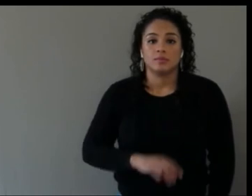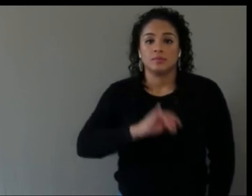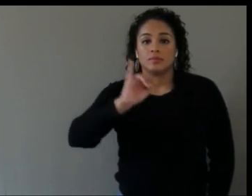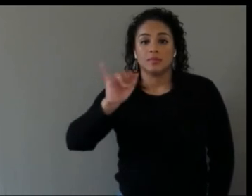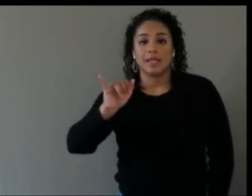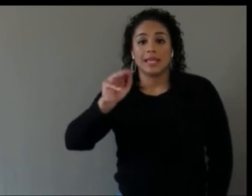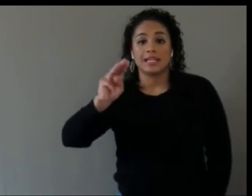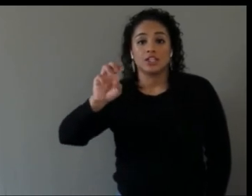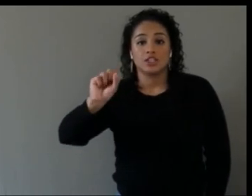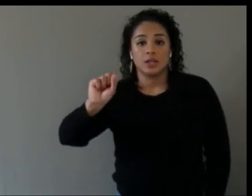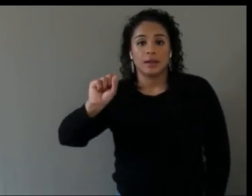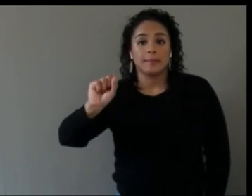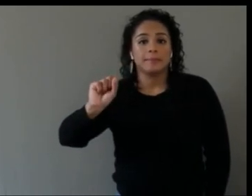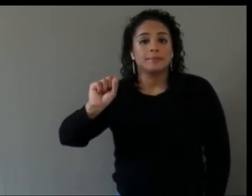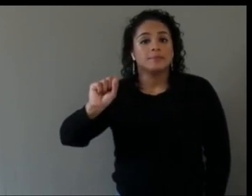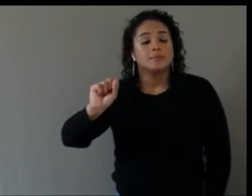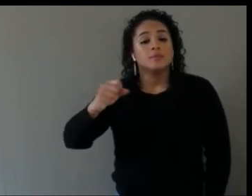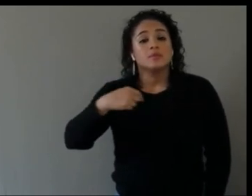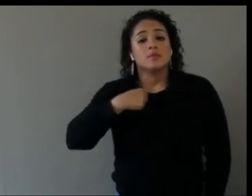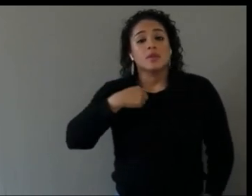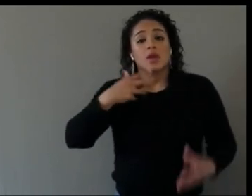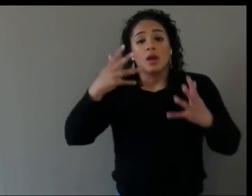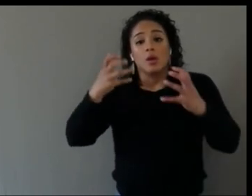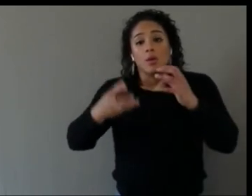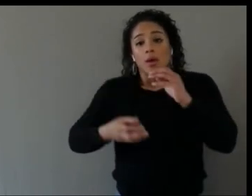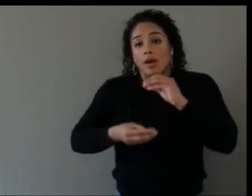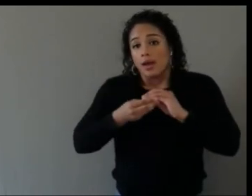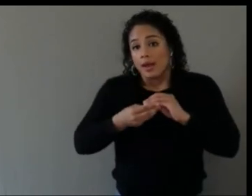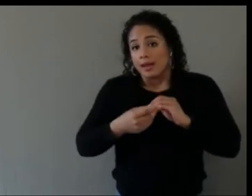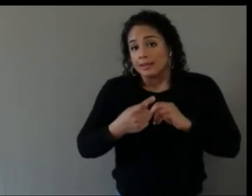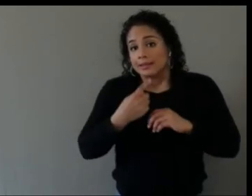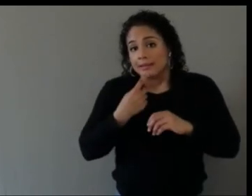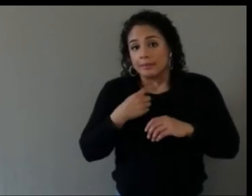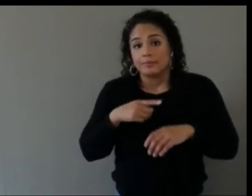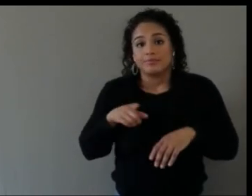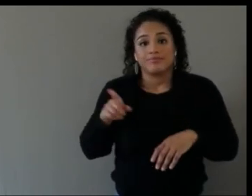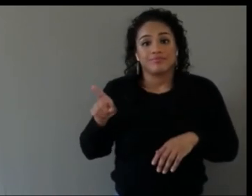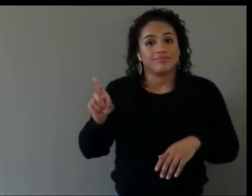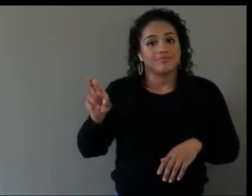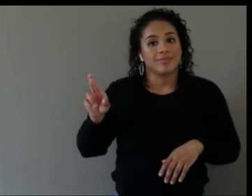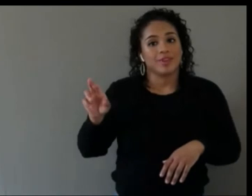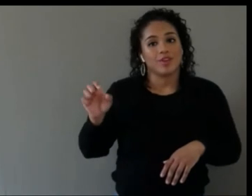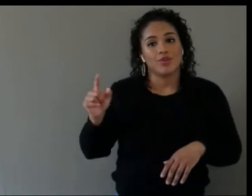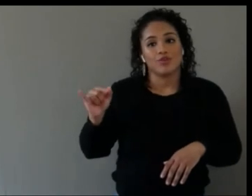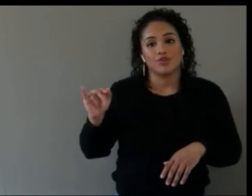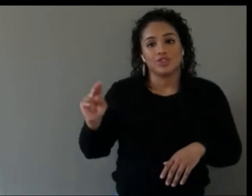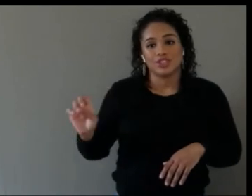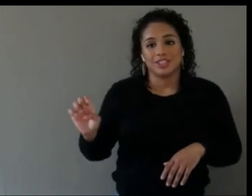a lot better. I'll probably stay, you know, I’m going to Regine has said lately and in the past,